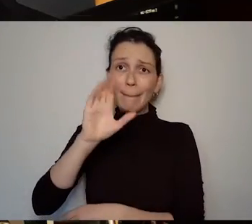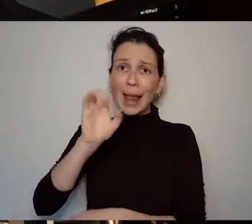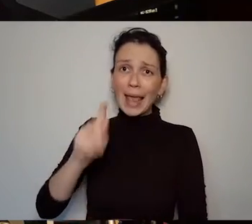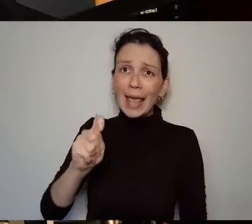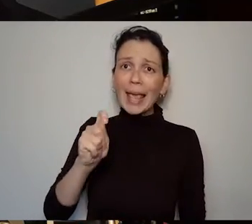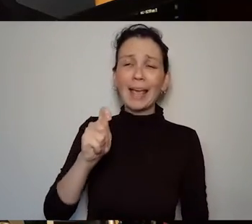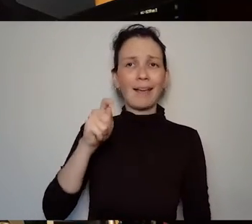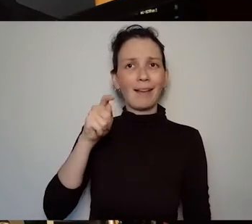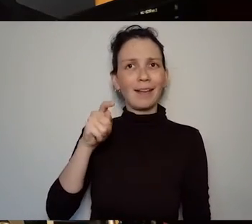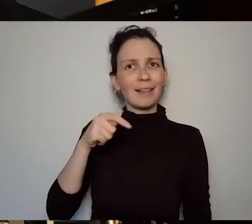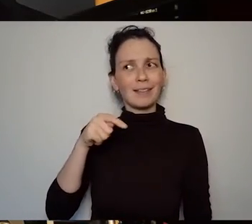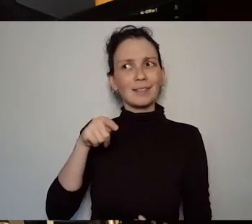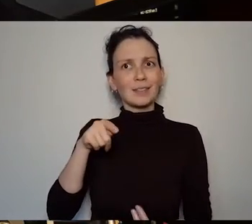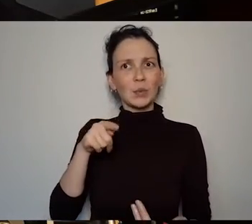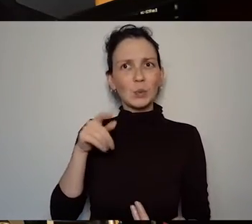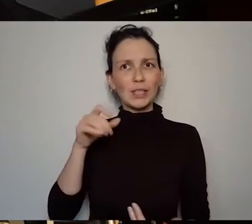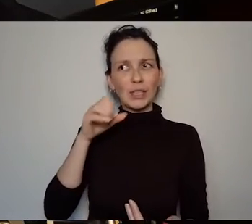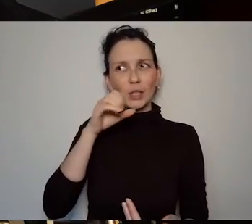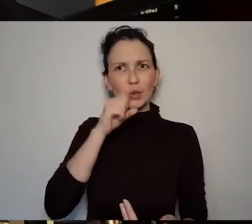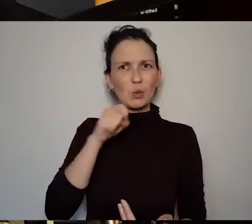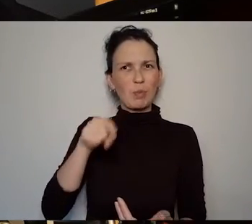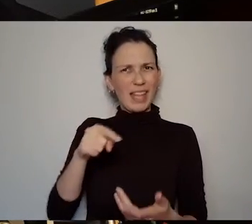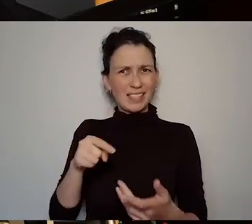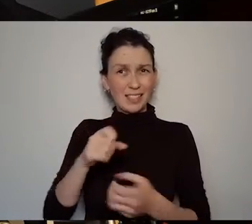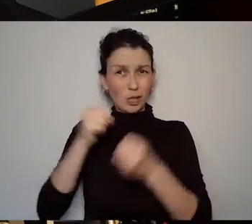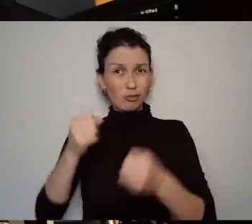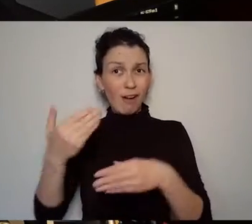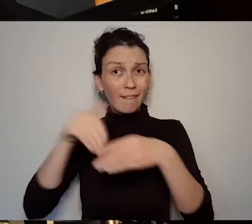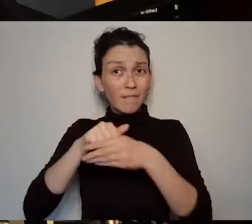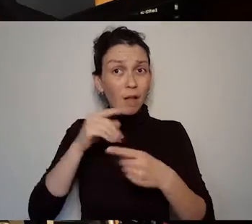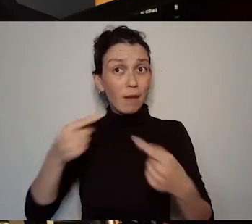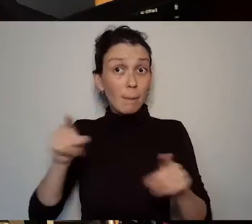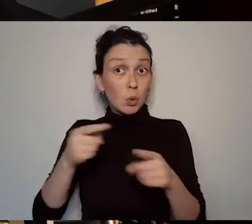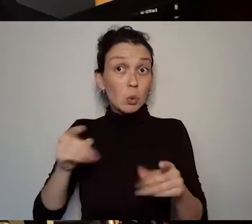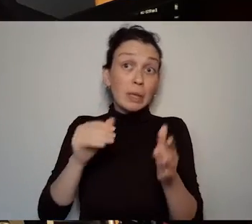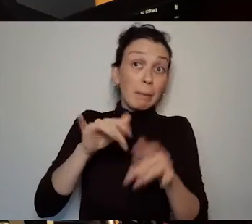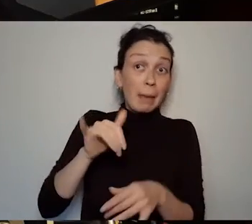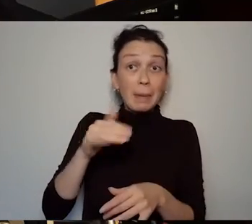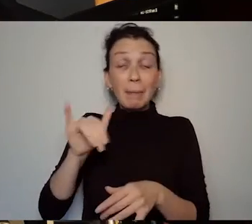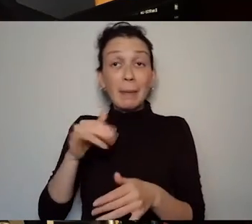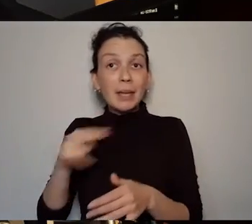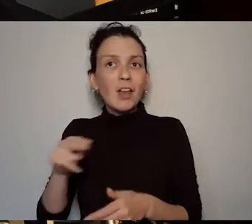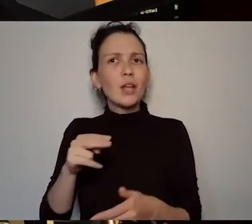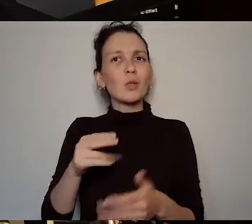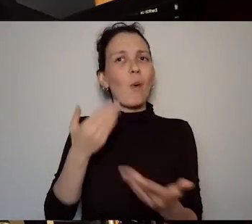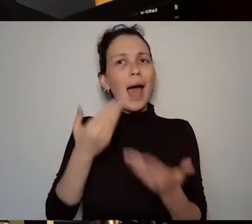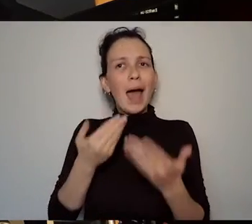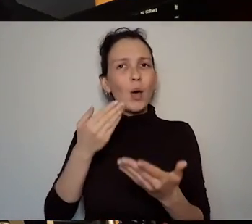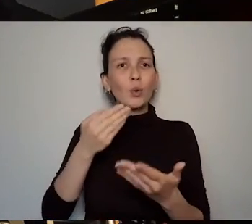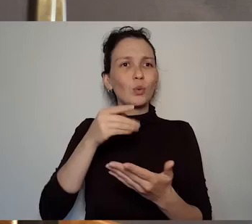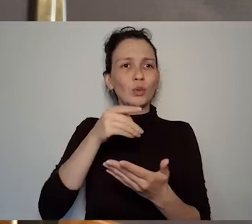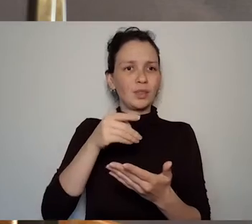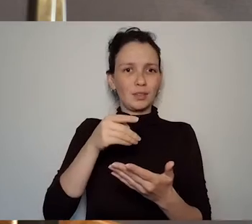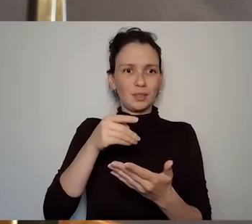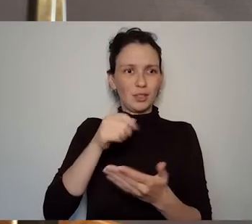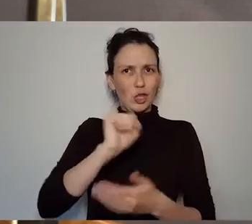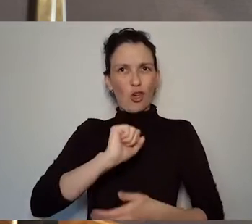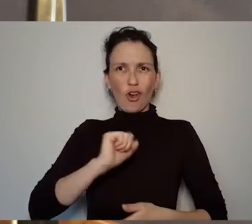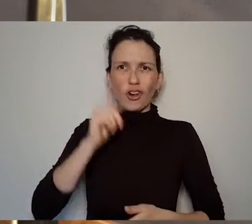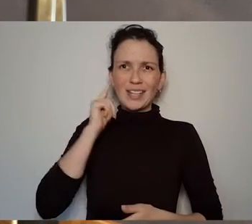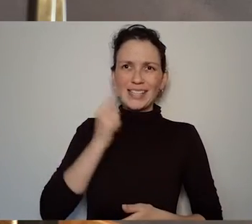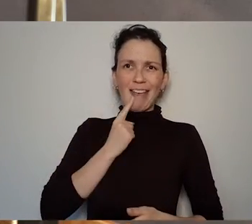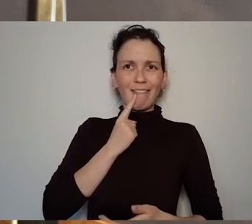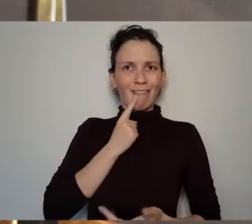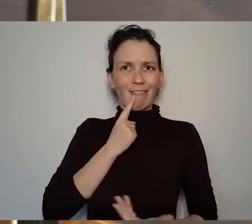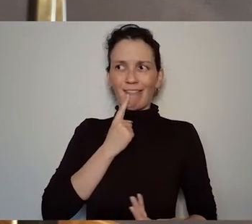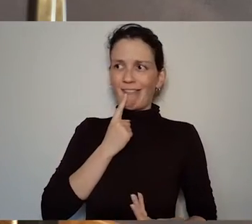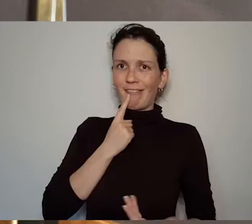an effect does her does her deafness impact on her work in any notable way?